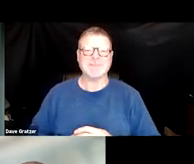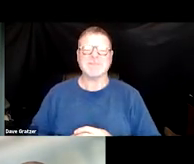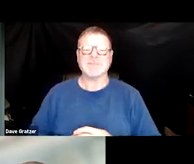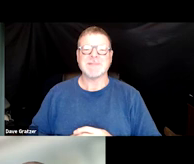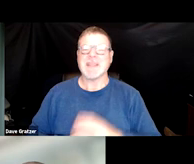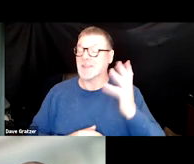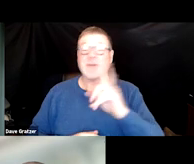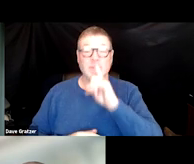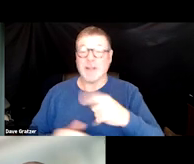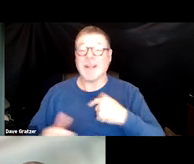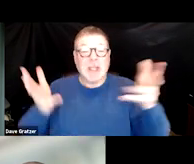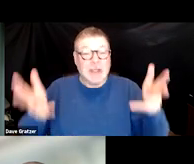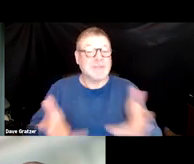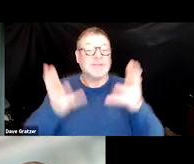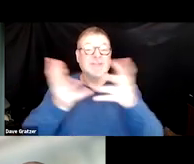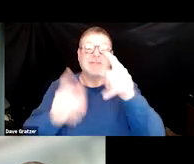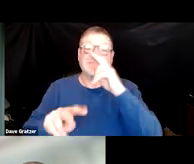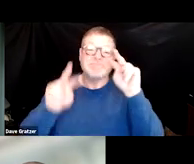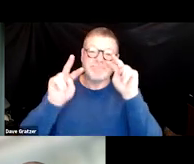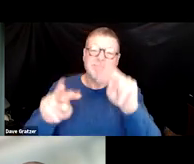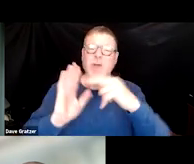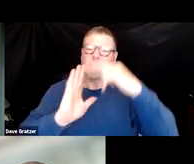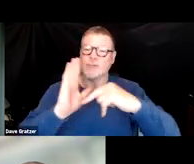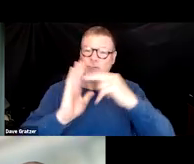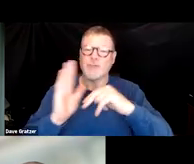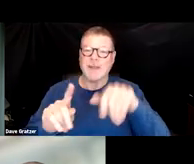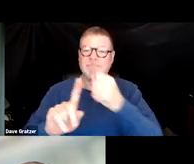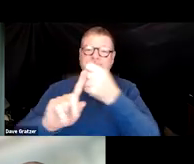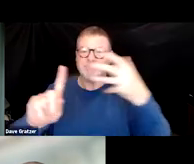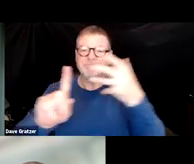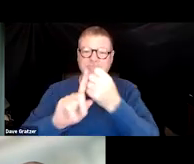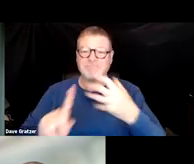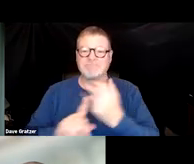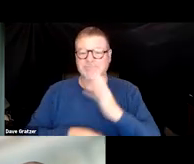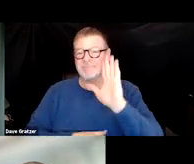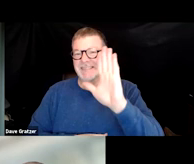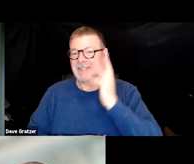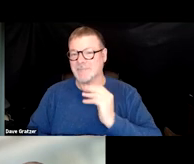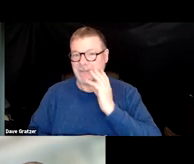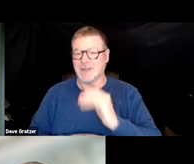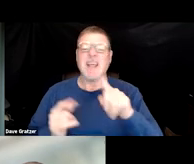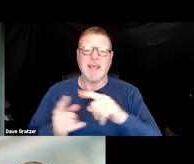So I really encourage you to take a look and read about their extensive experience. And then Q and A as I've said before